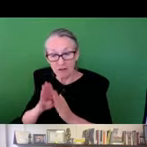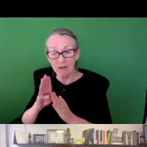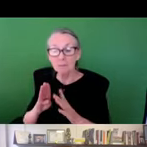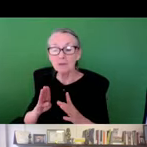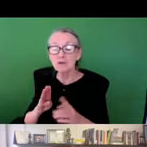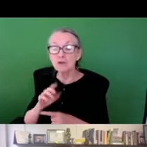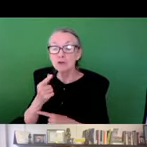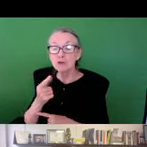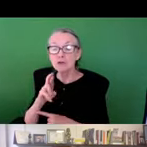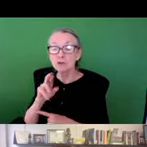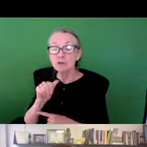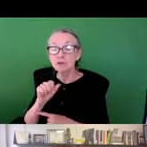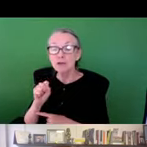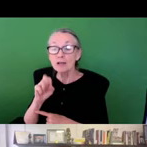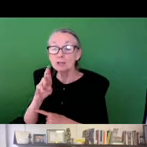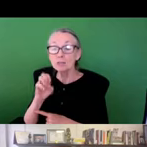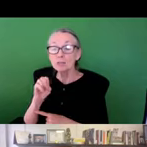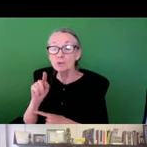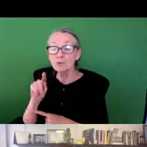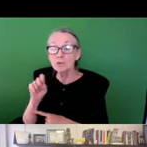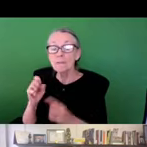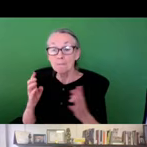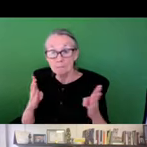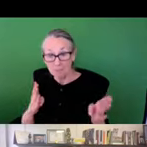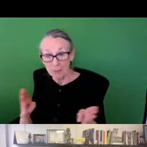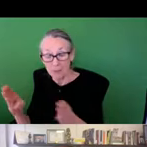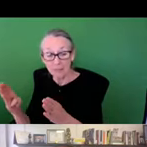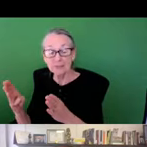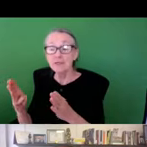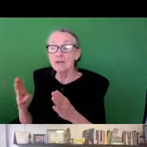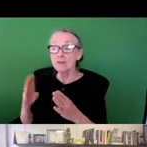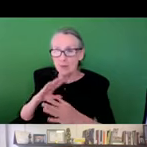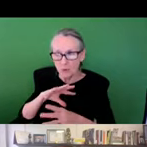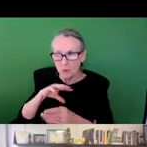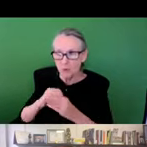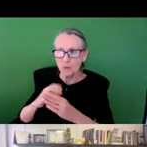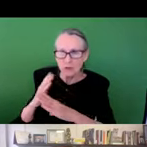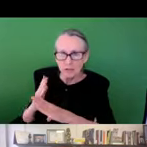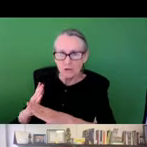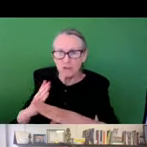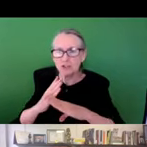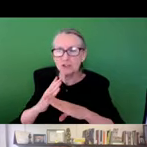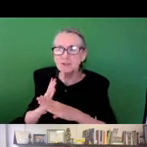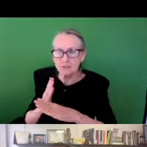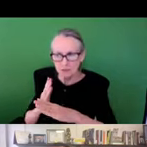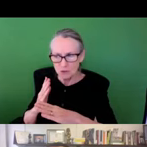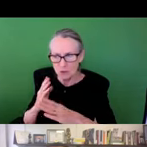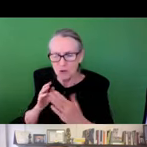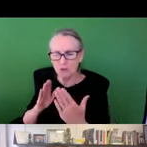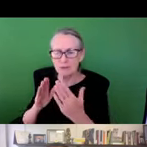learning processes, developing grassroots master plans that include stormwater